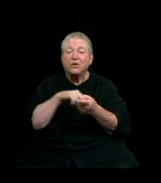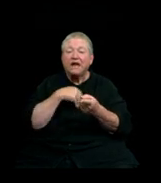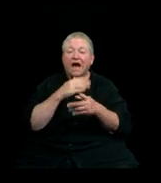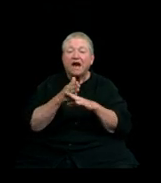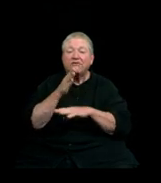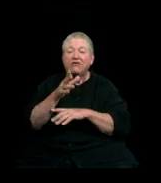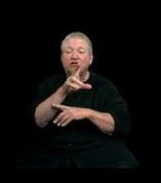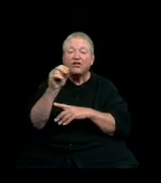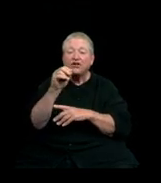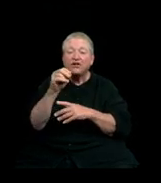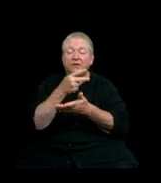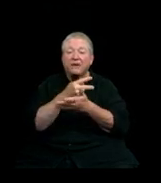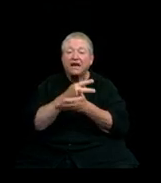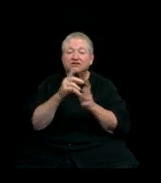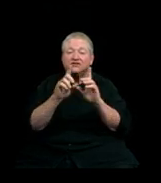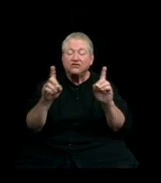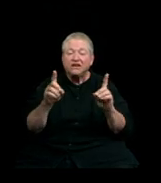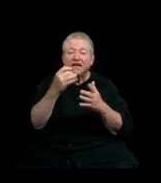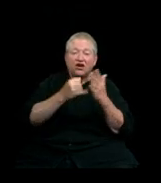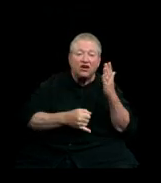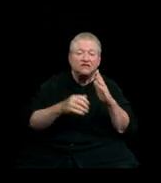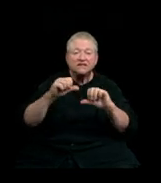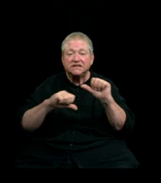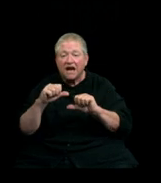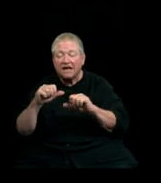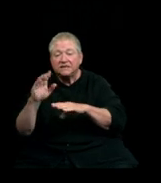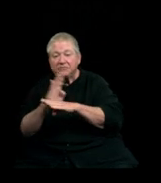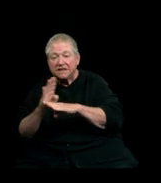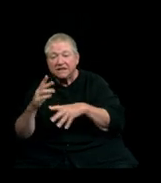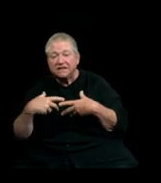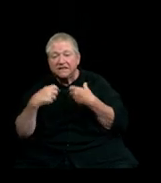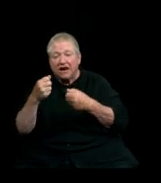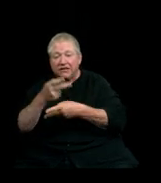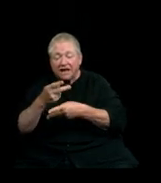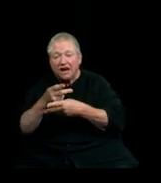in the arts and sciences, education, business, healthcare, and other fields.